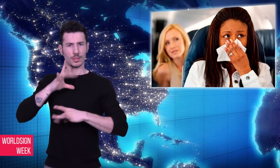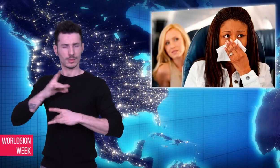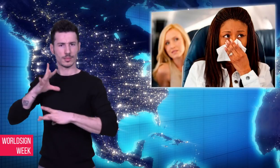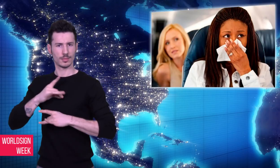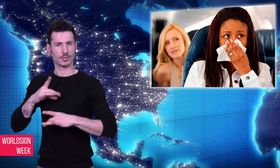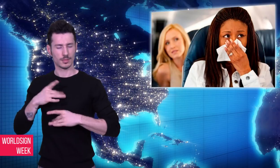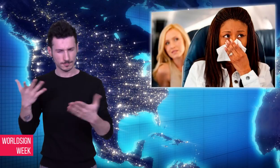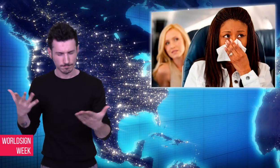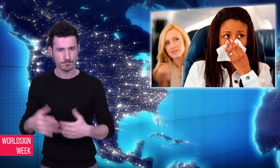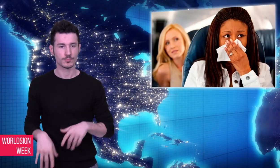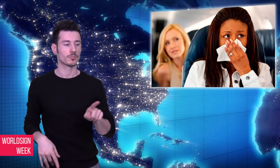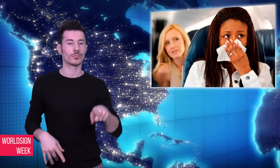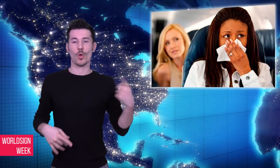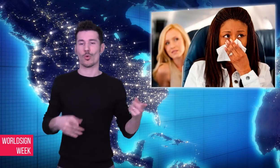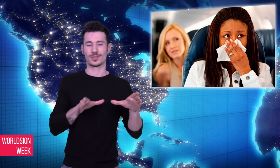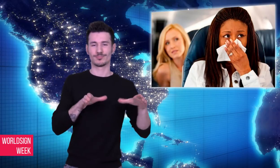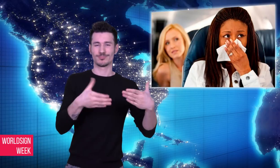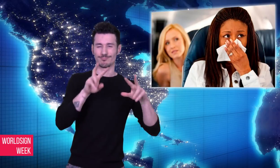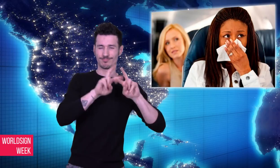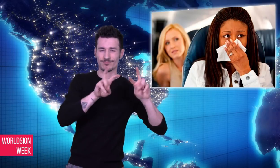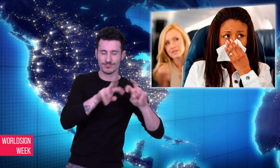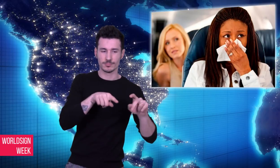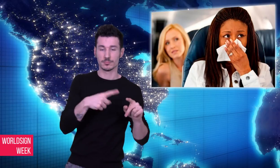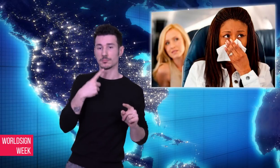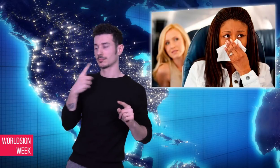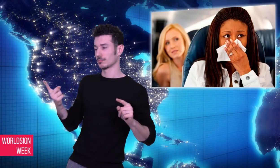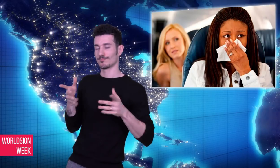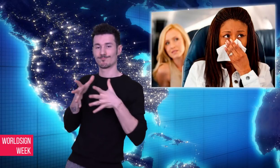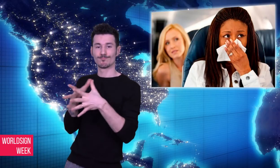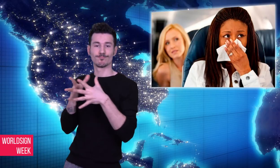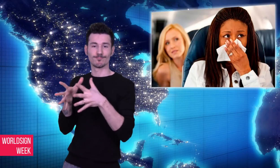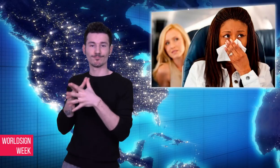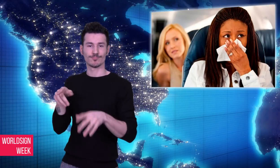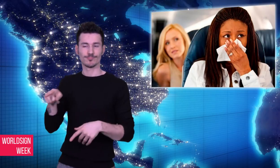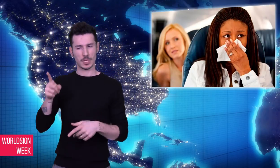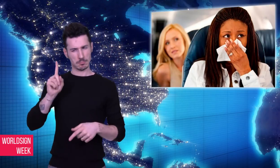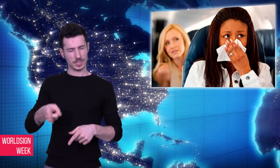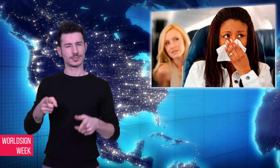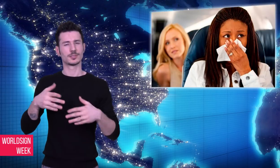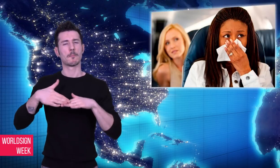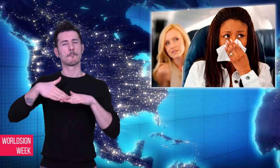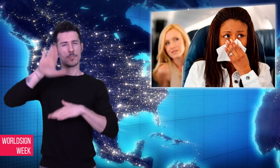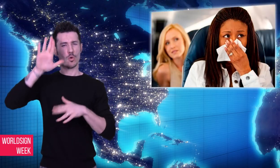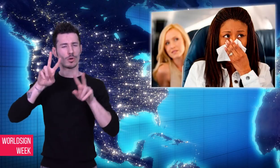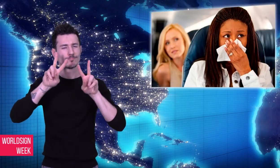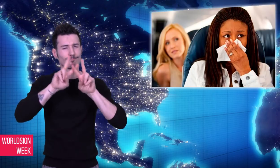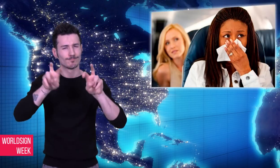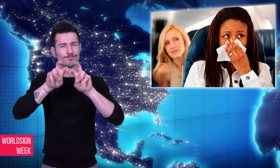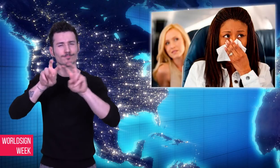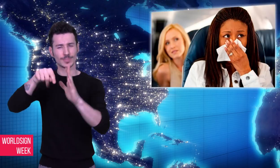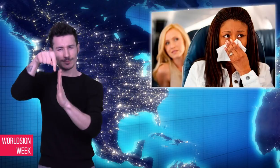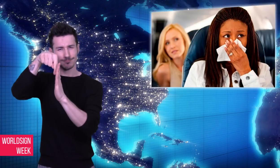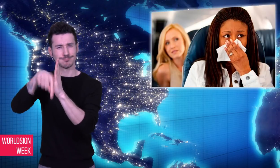study said the result was inconclusive, but they agree that it is an area to